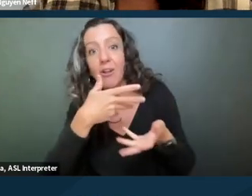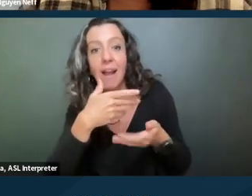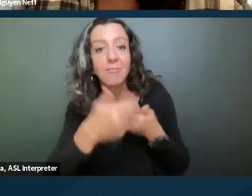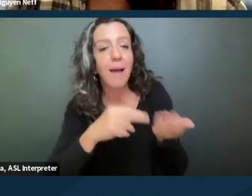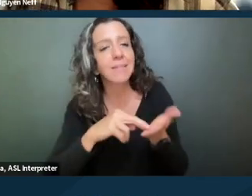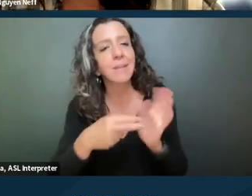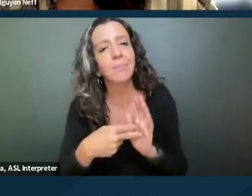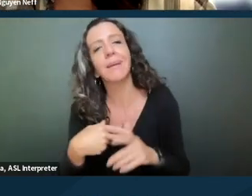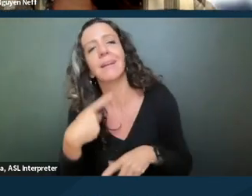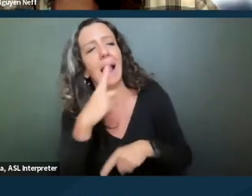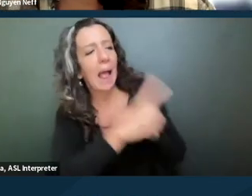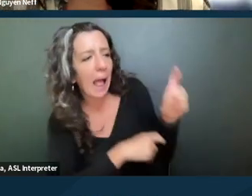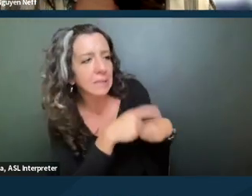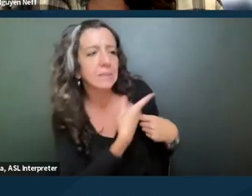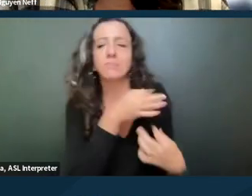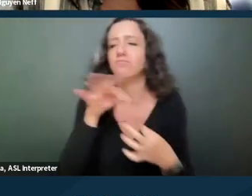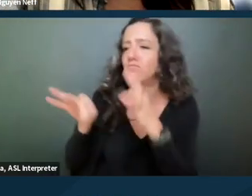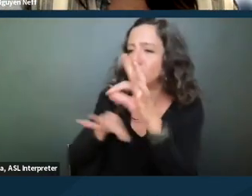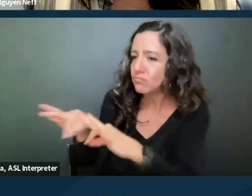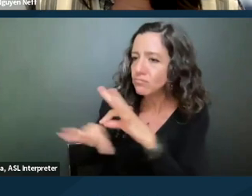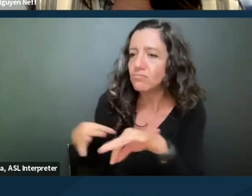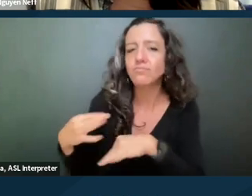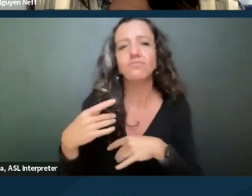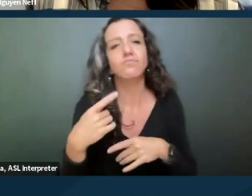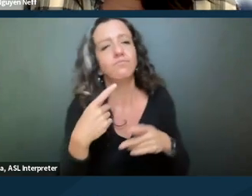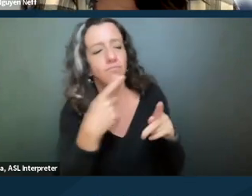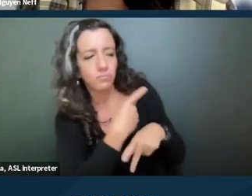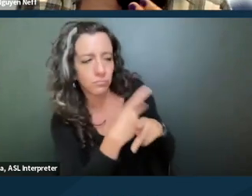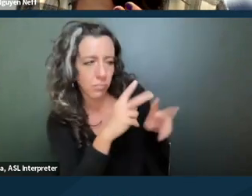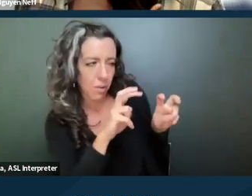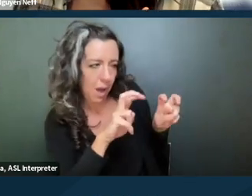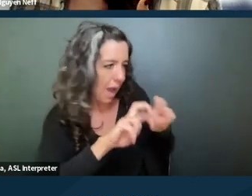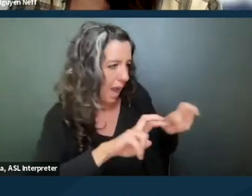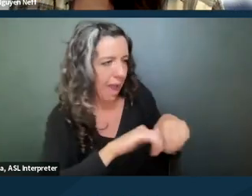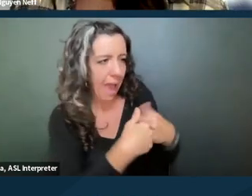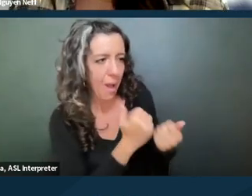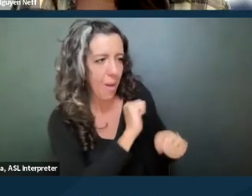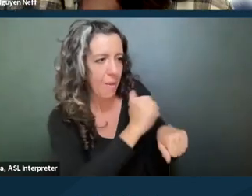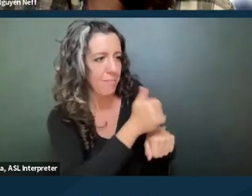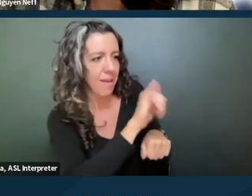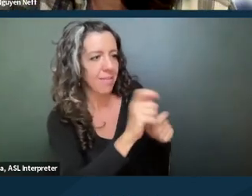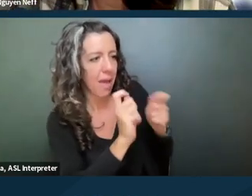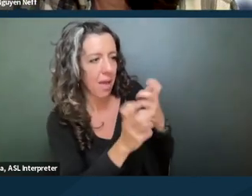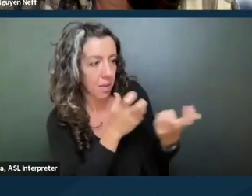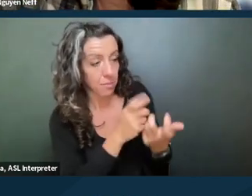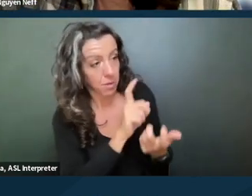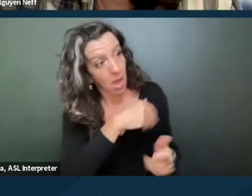sharing information, determining how the accommodation would be implemented, determining if there's alternatives that would be better.